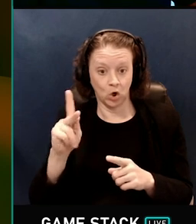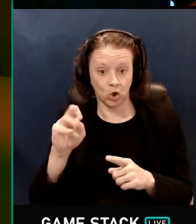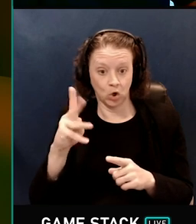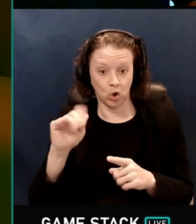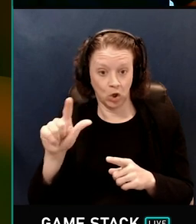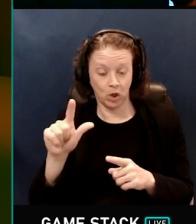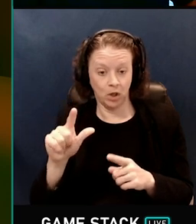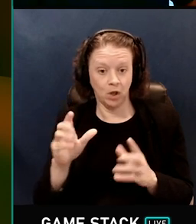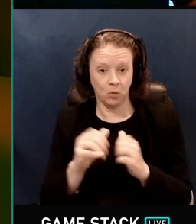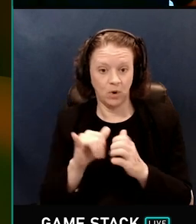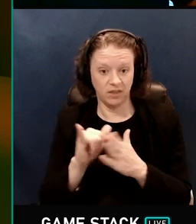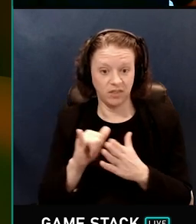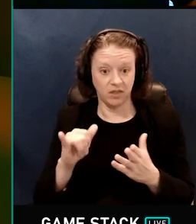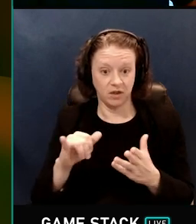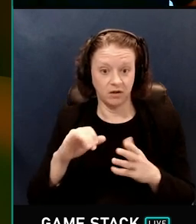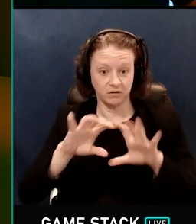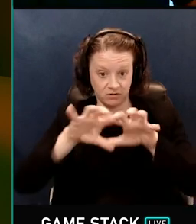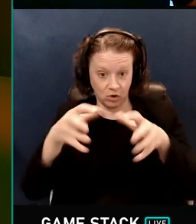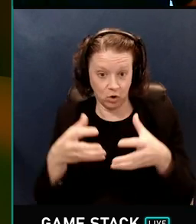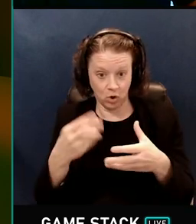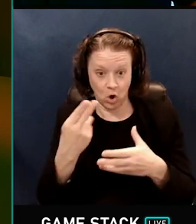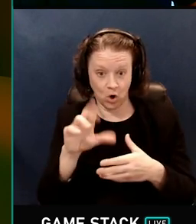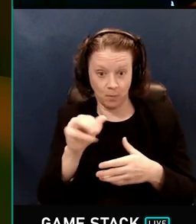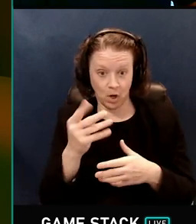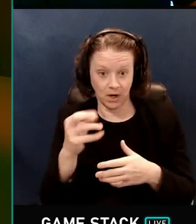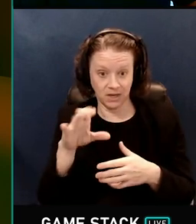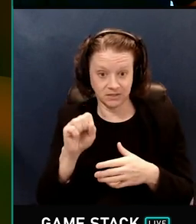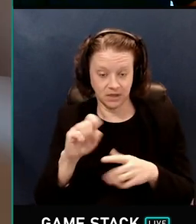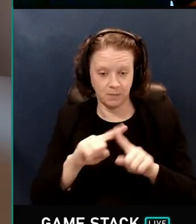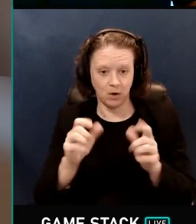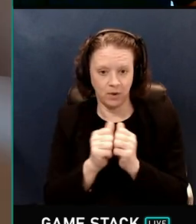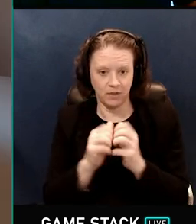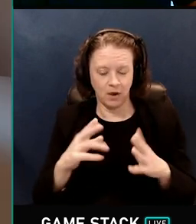but without using the variance coding.